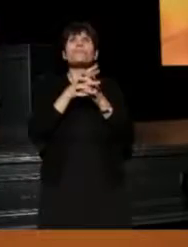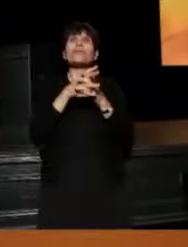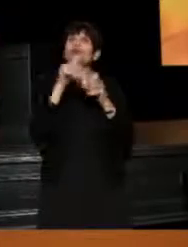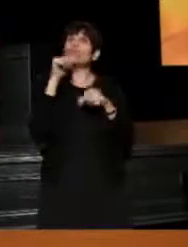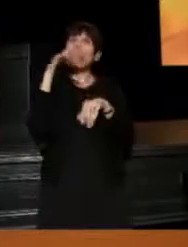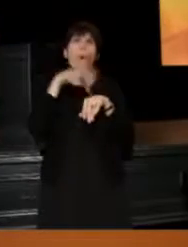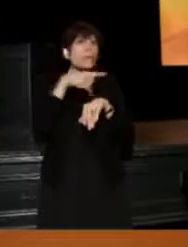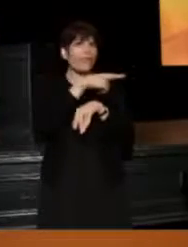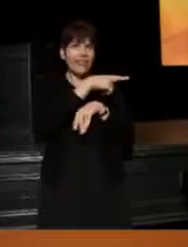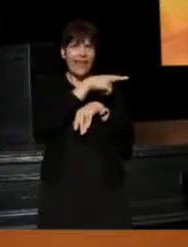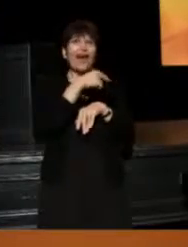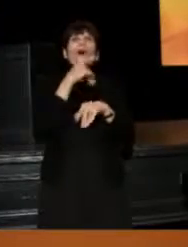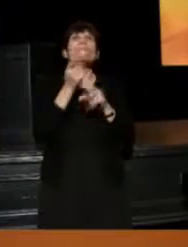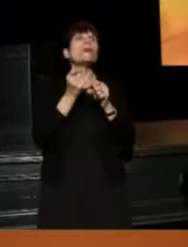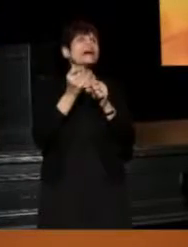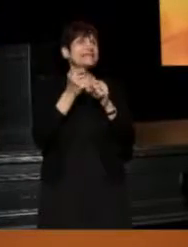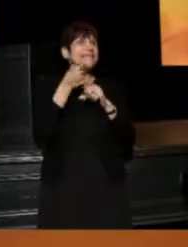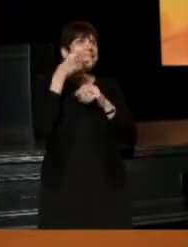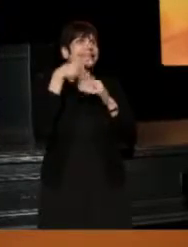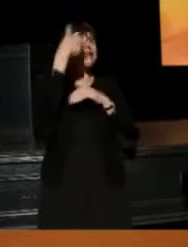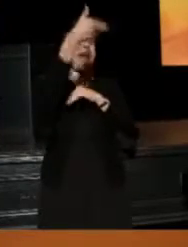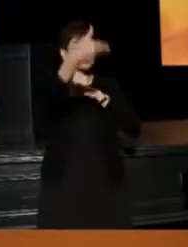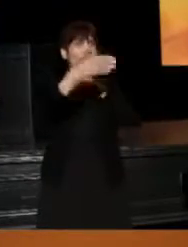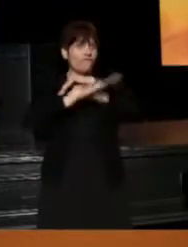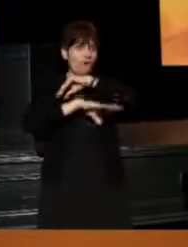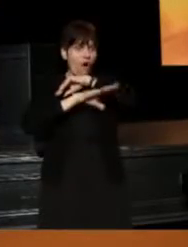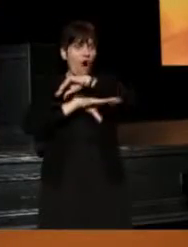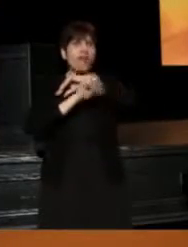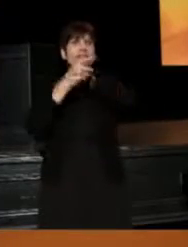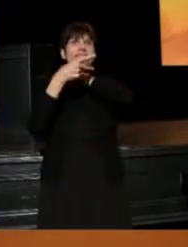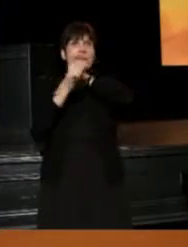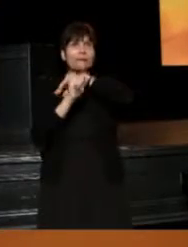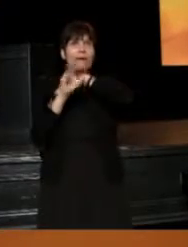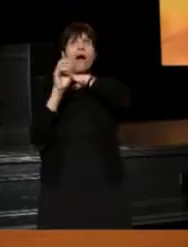but next fall in September, in October,